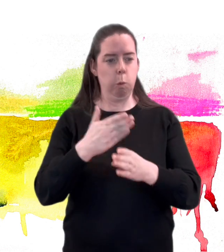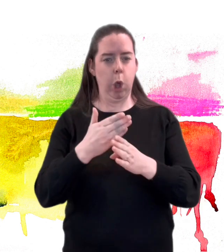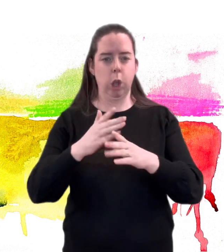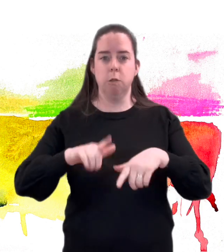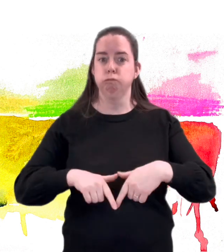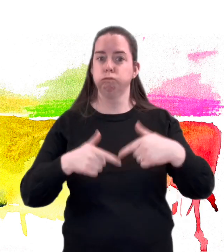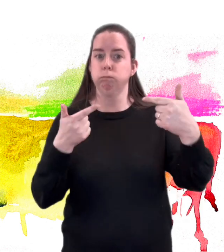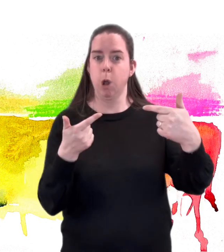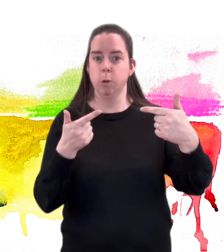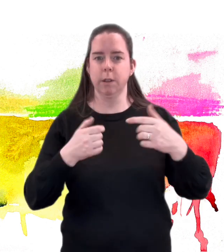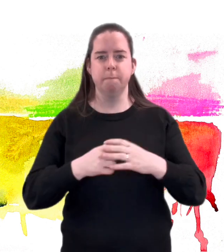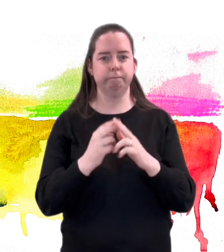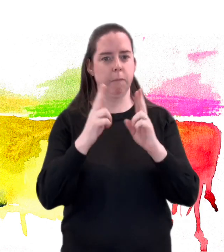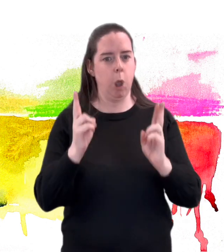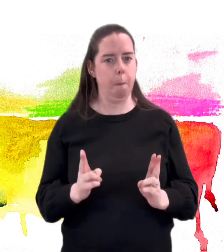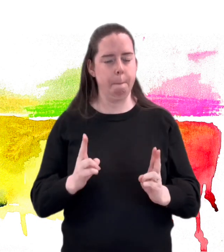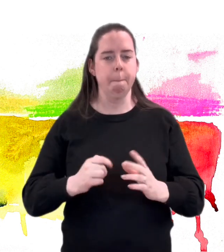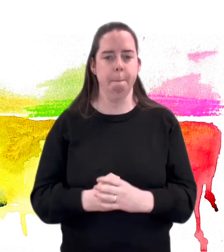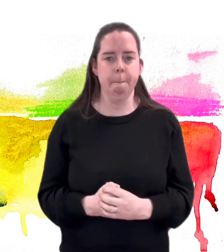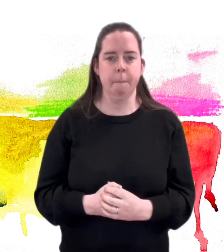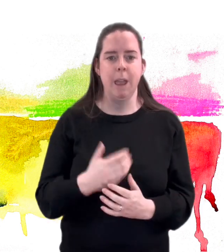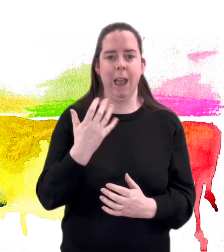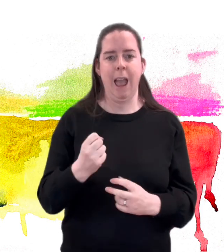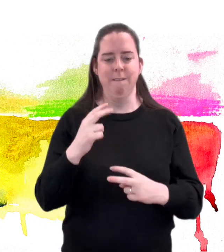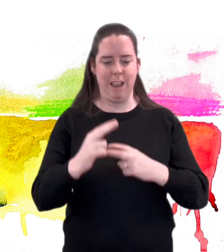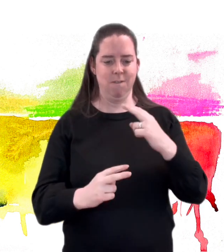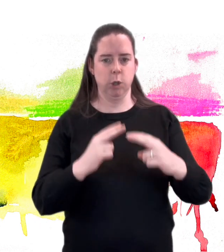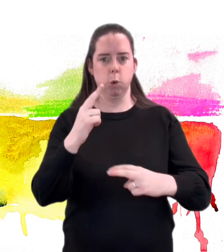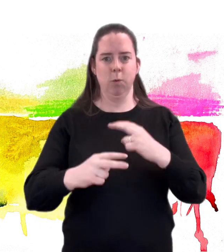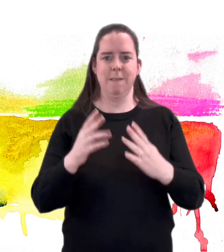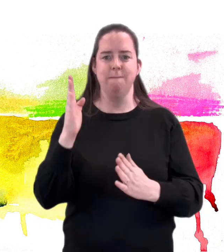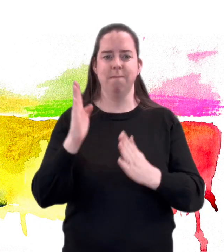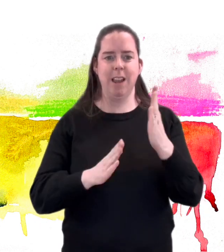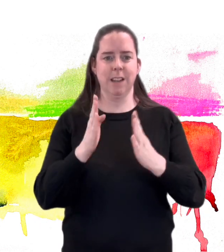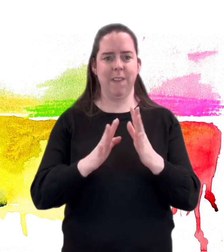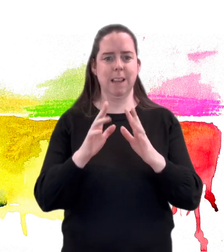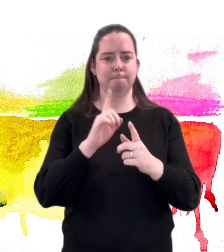This post works remotely with fortnightly in-person meetings